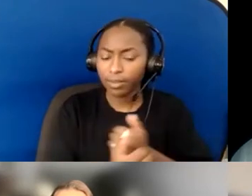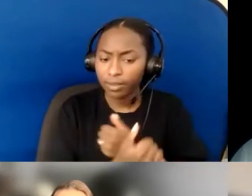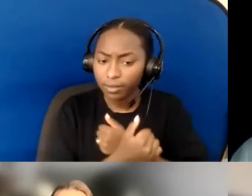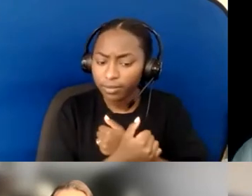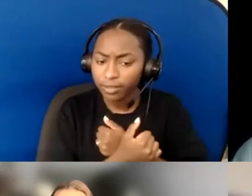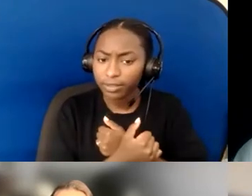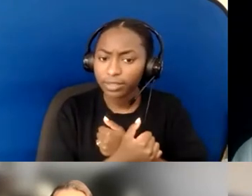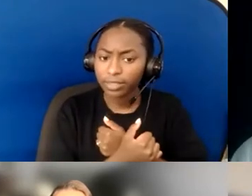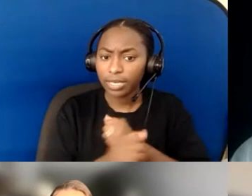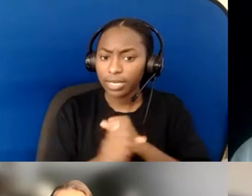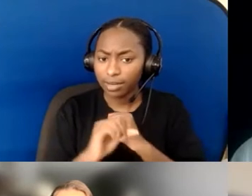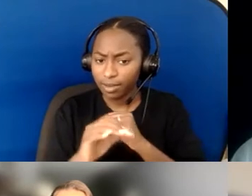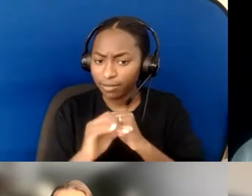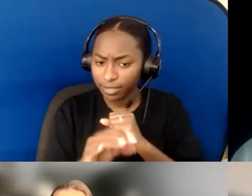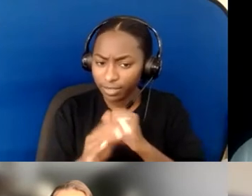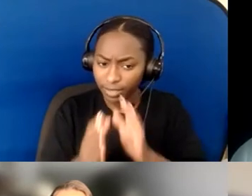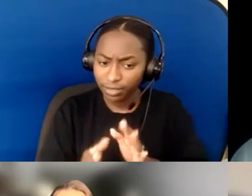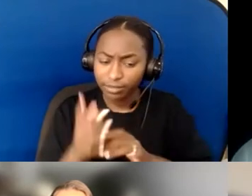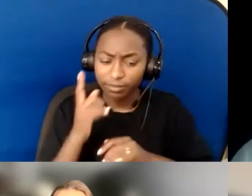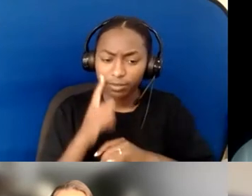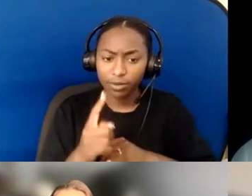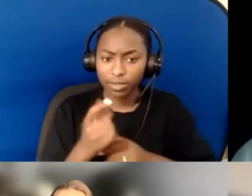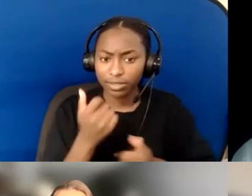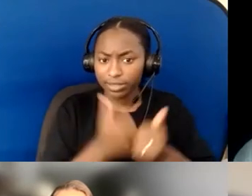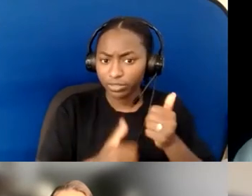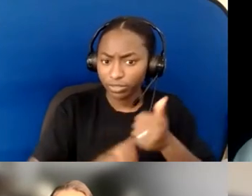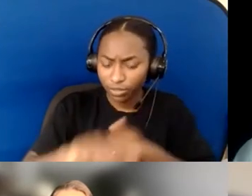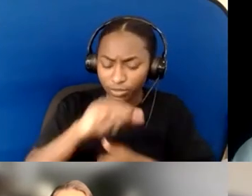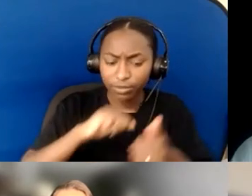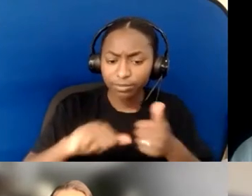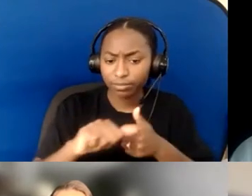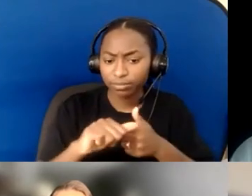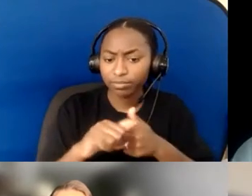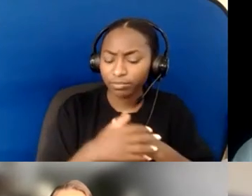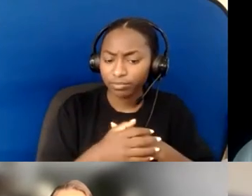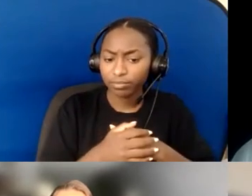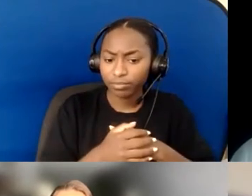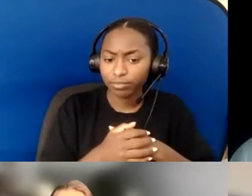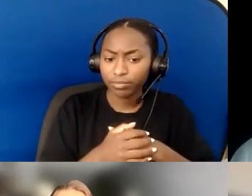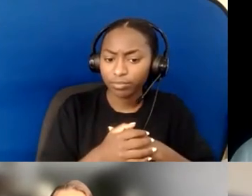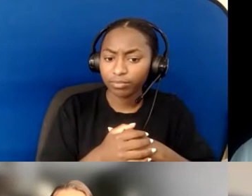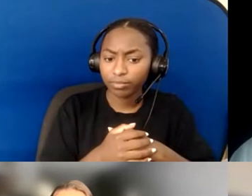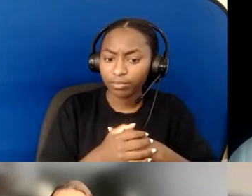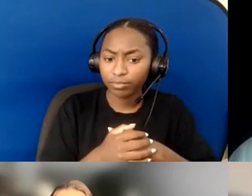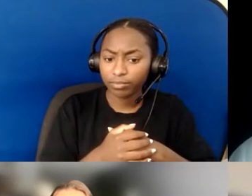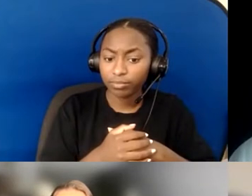an advocate for each other. That's worked back my way too, where people become my advocate